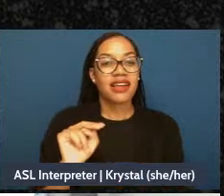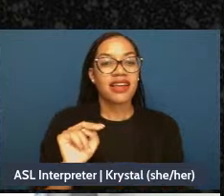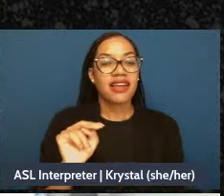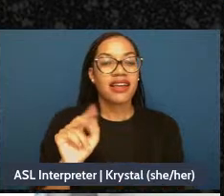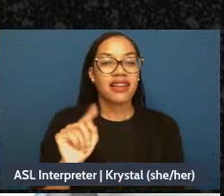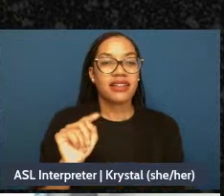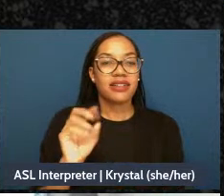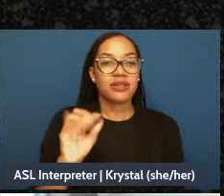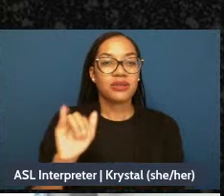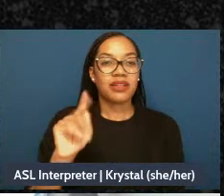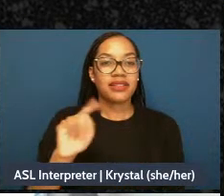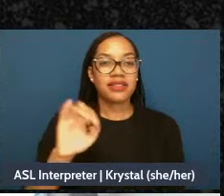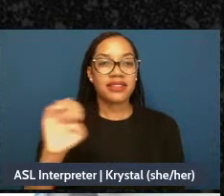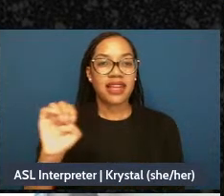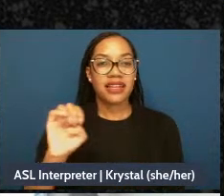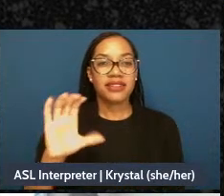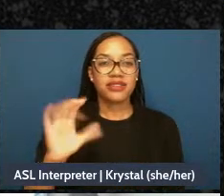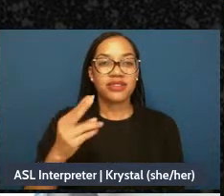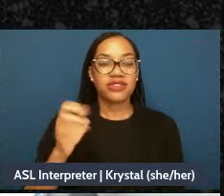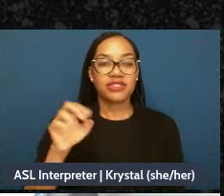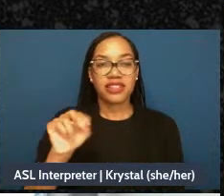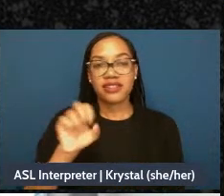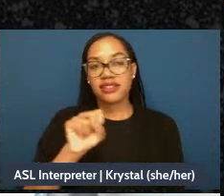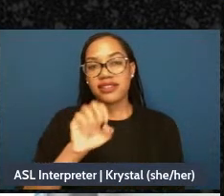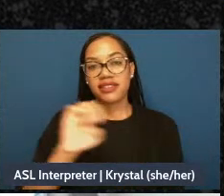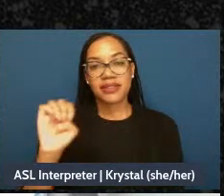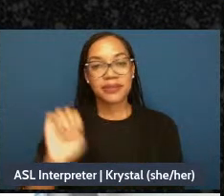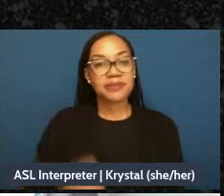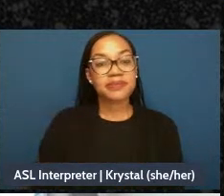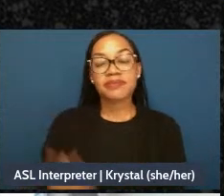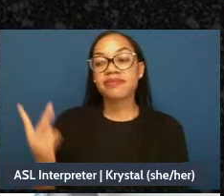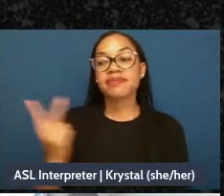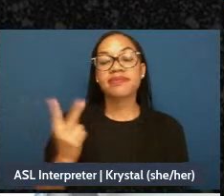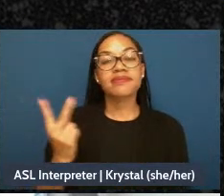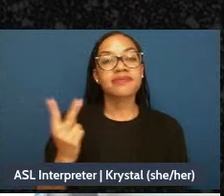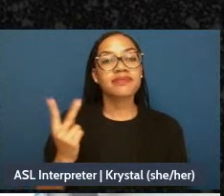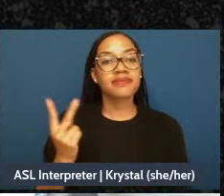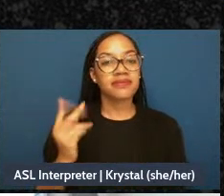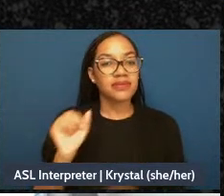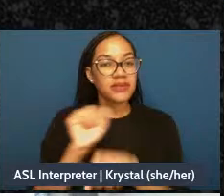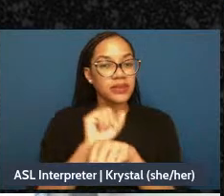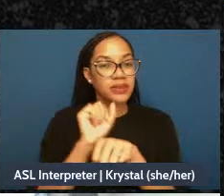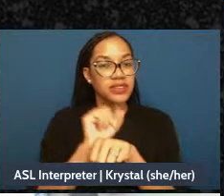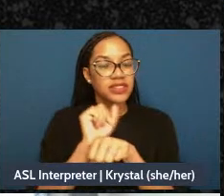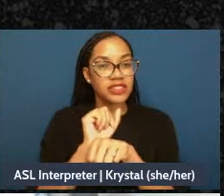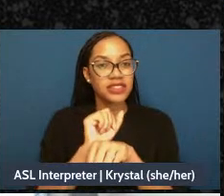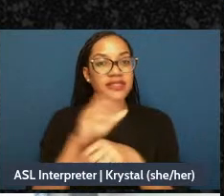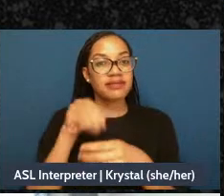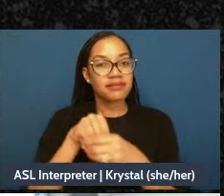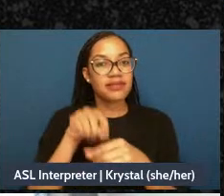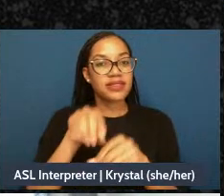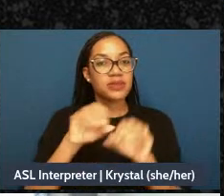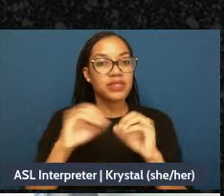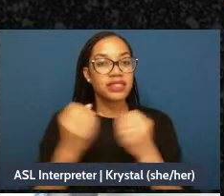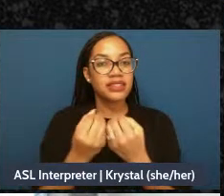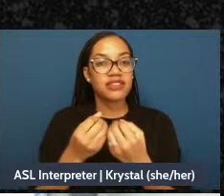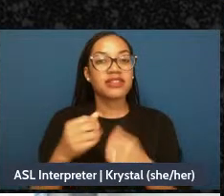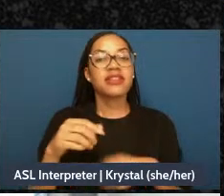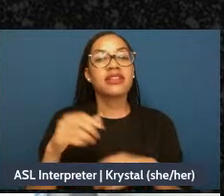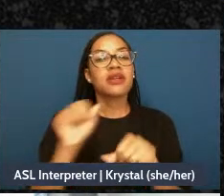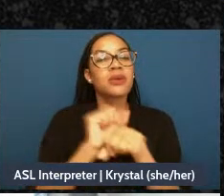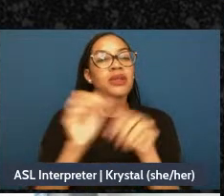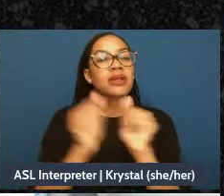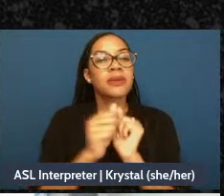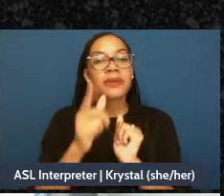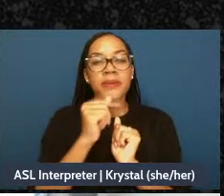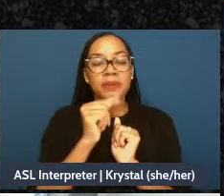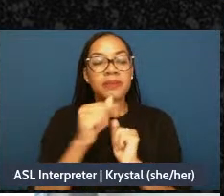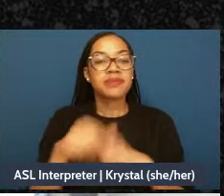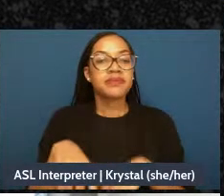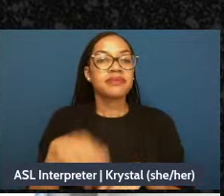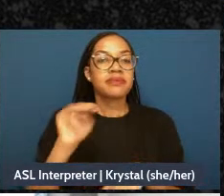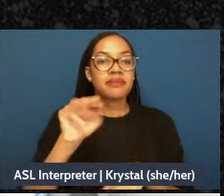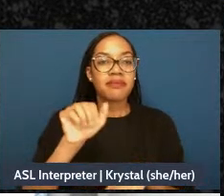See we are a collective of abolitionist, mad, disabled, chronically ill folks. Often